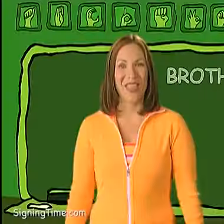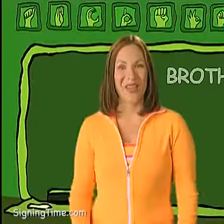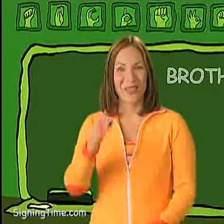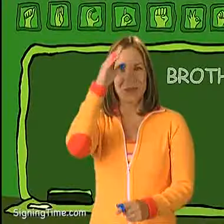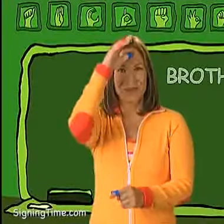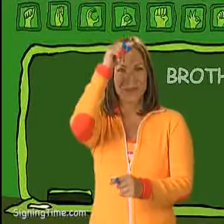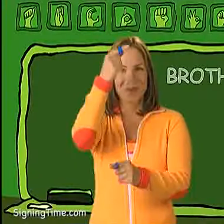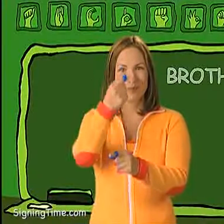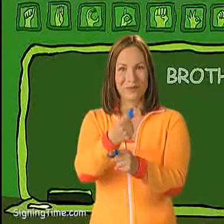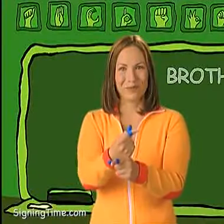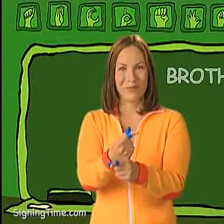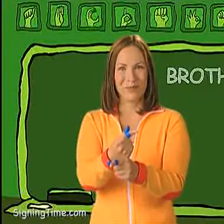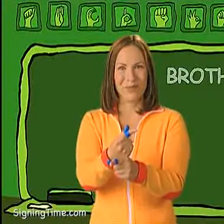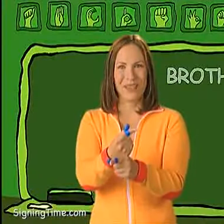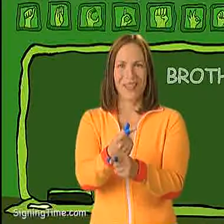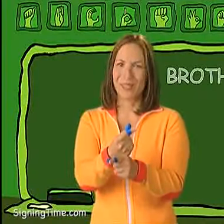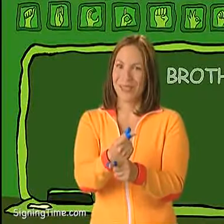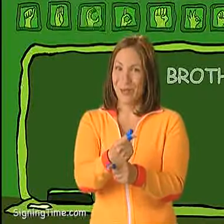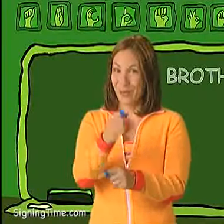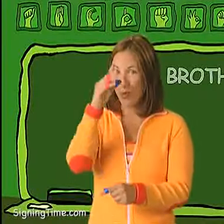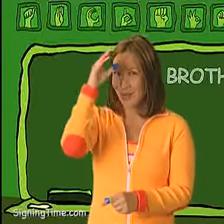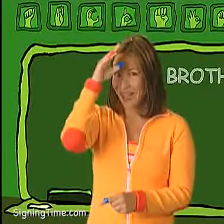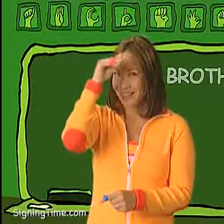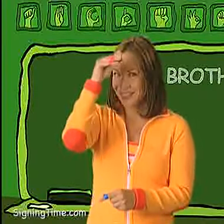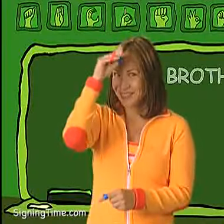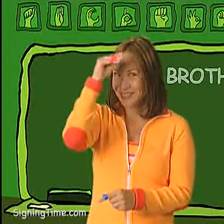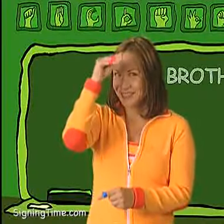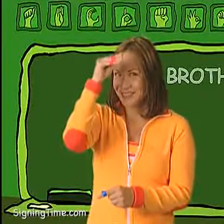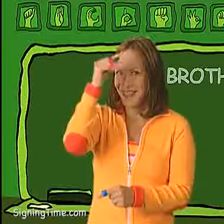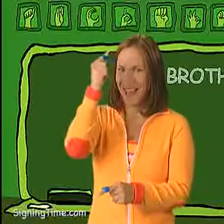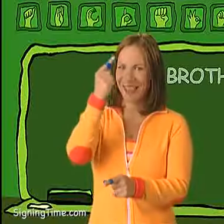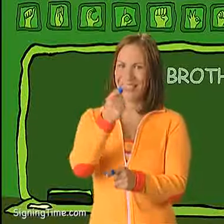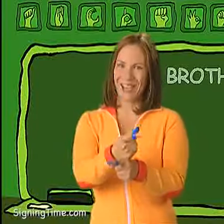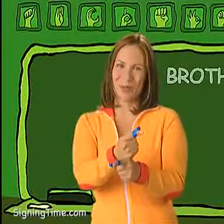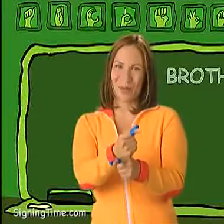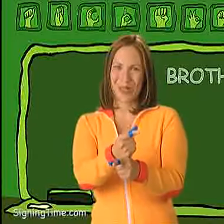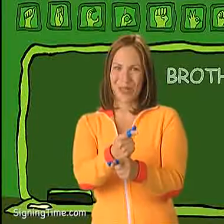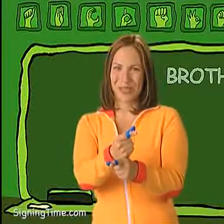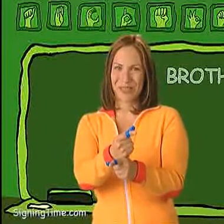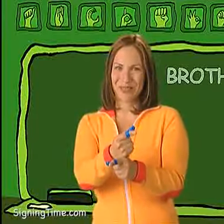Brother. You sign boy and stack your pointers.